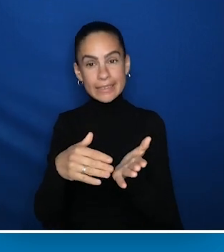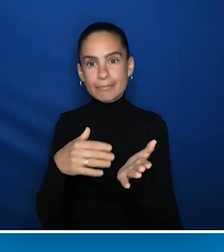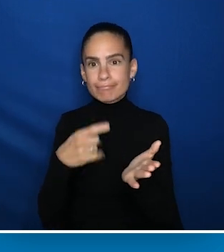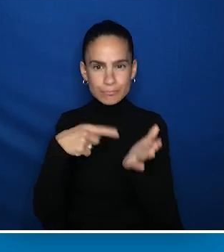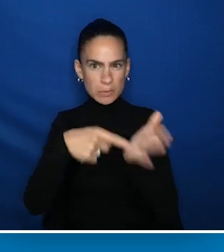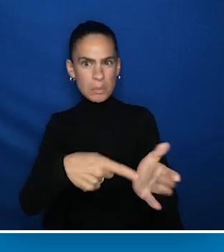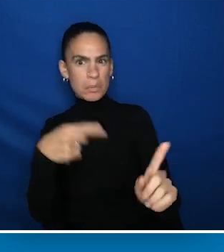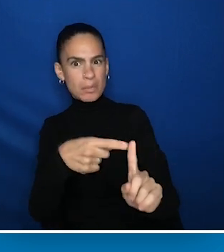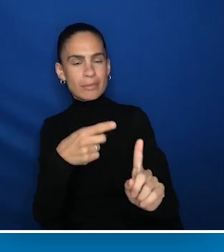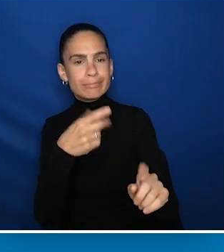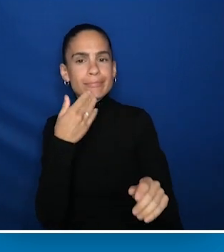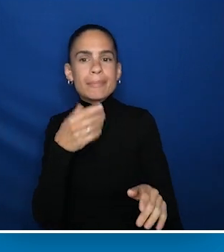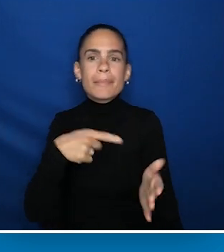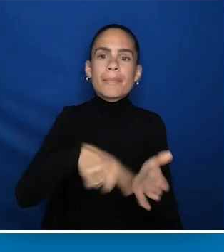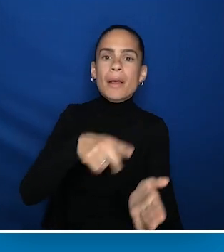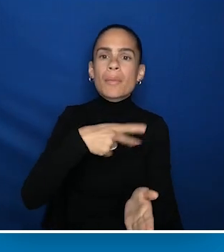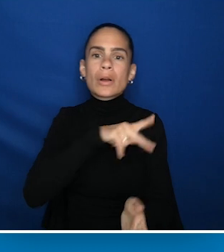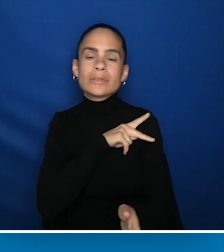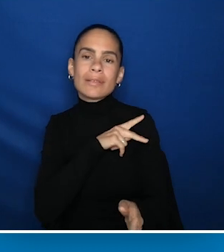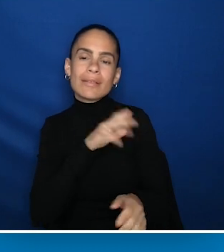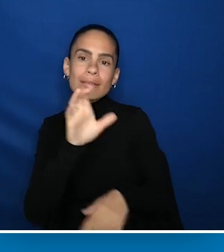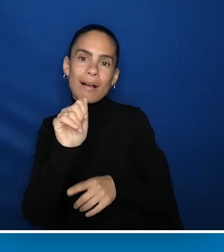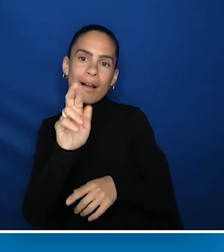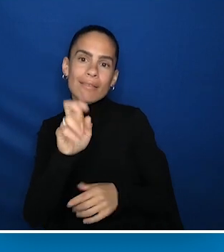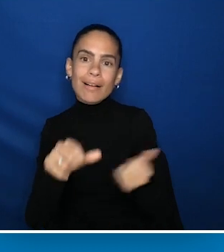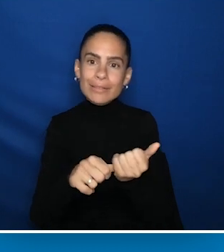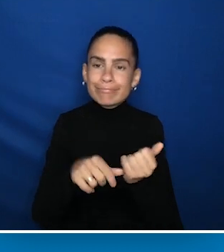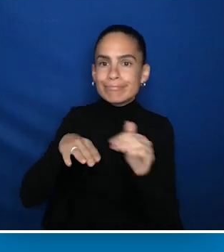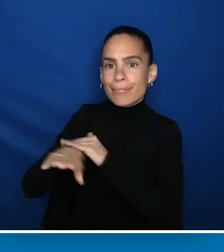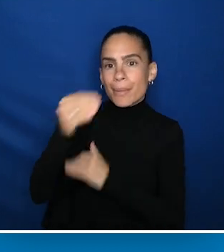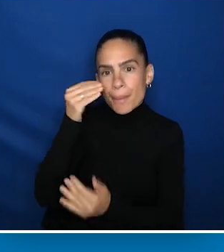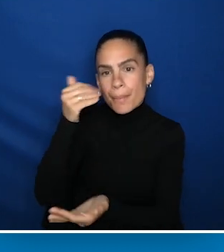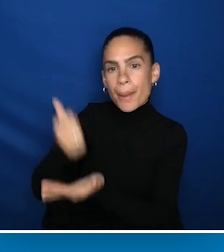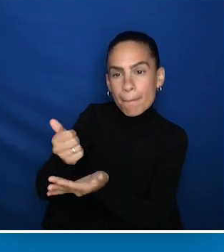And the paid personal care assistants who support them in their homes and communities